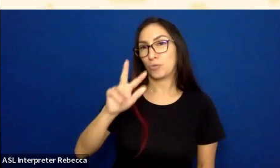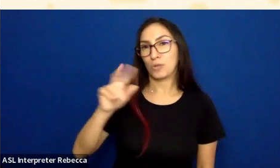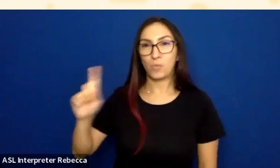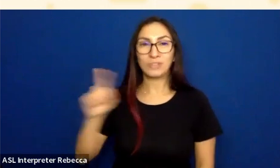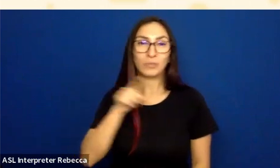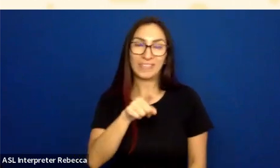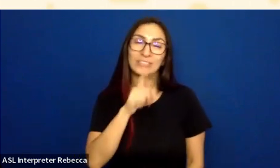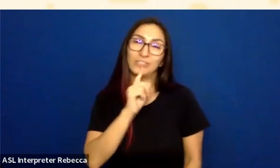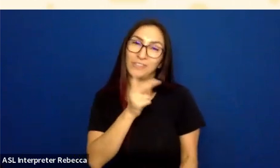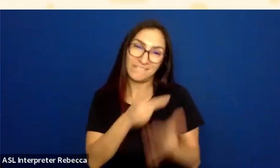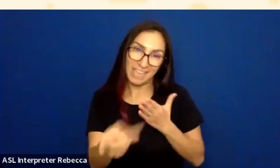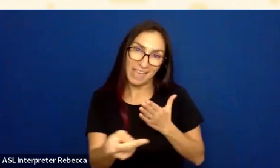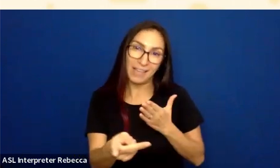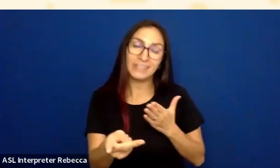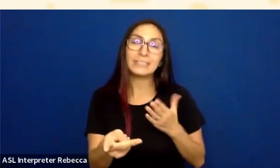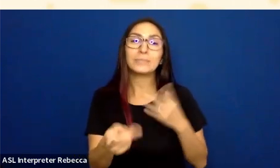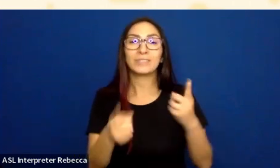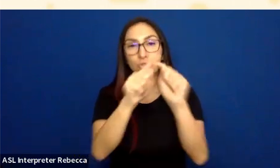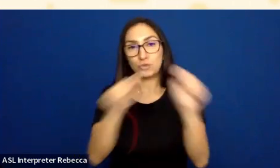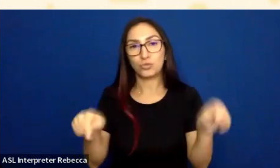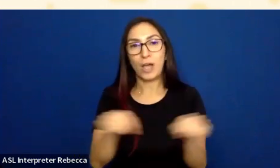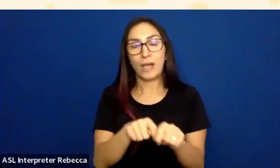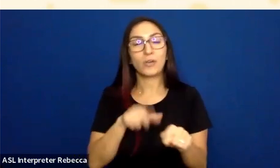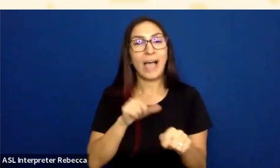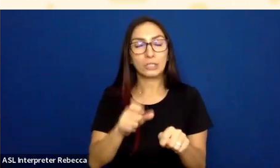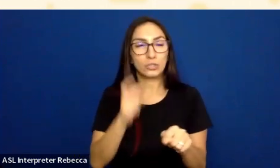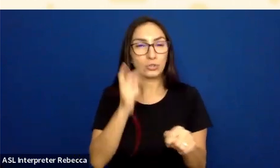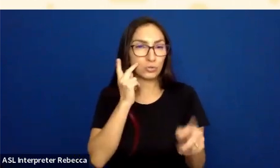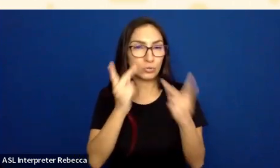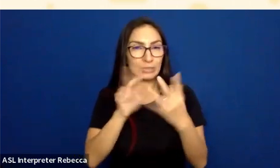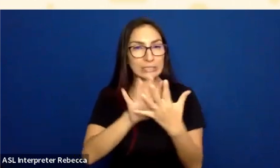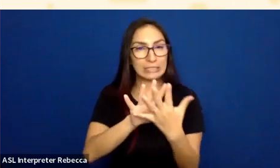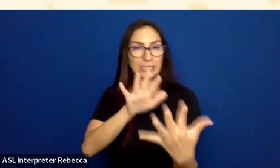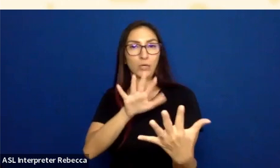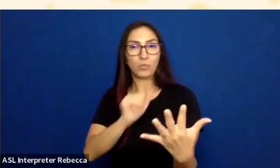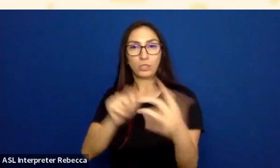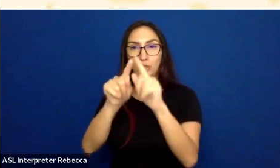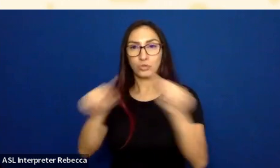because this triangle, I need to perceive or distinguish the triangle from the background.